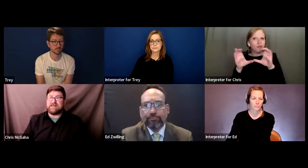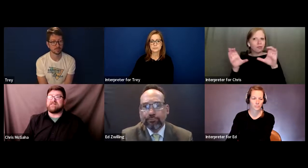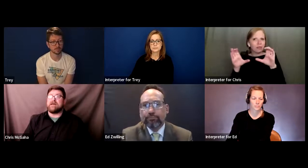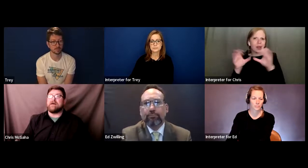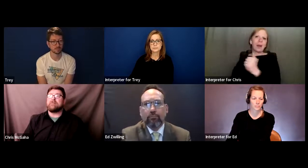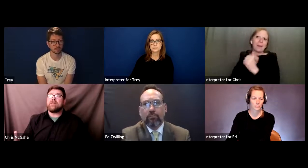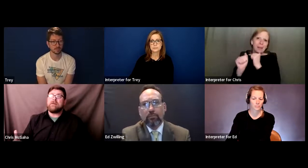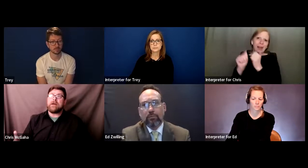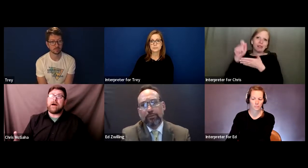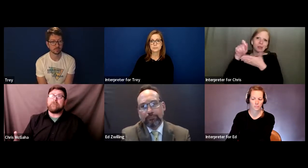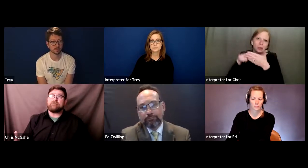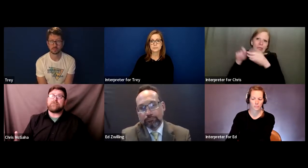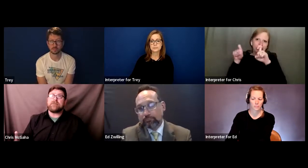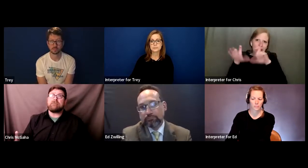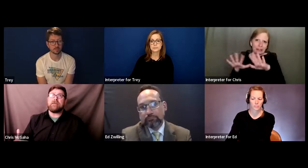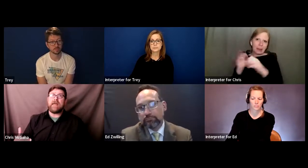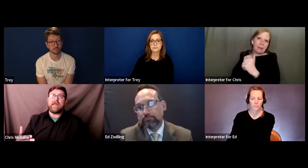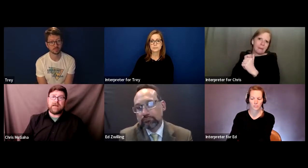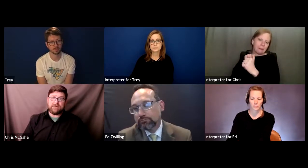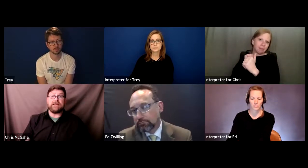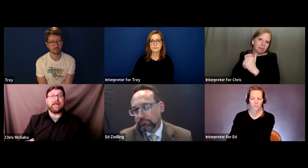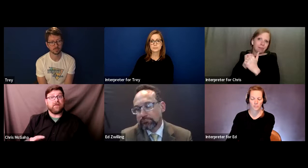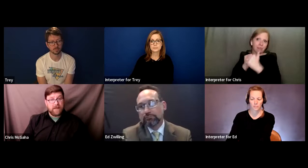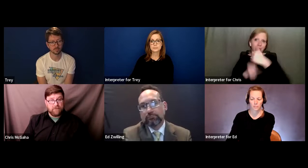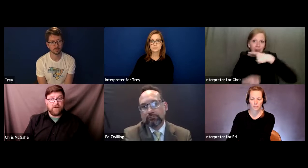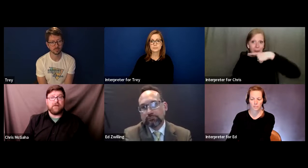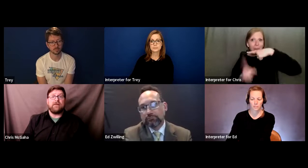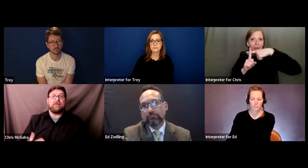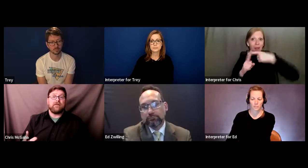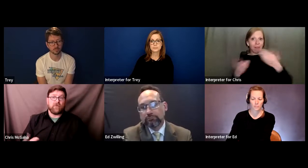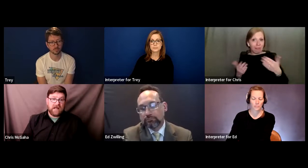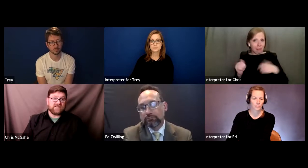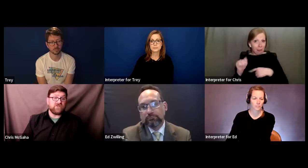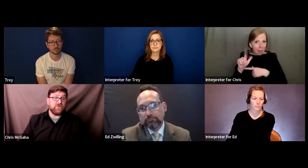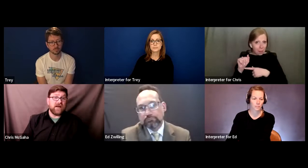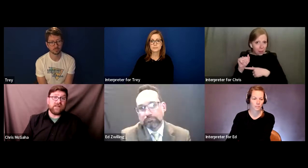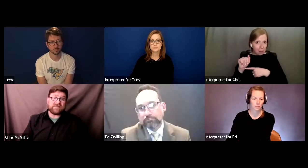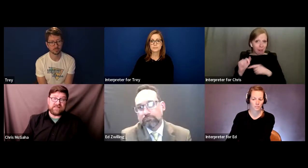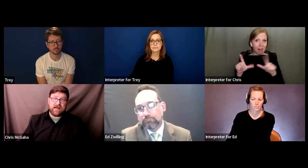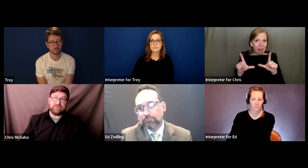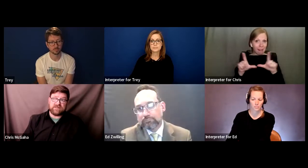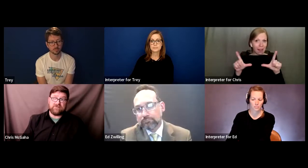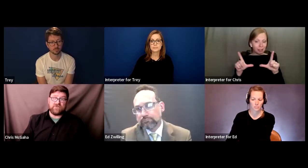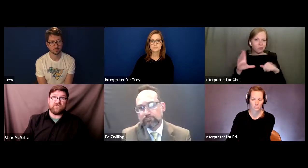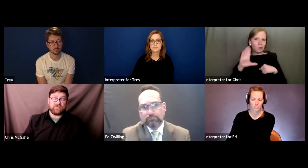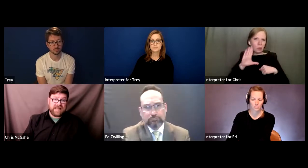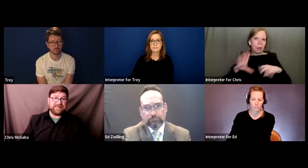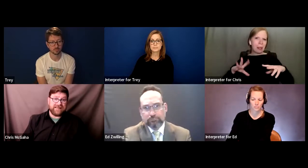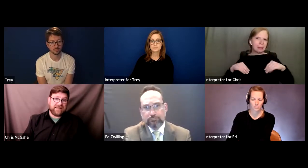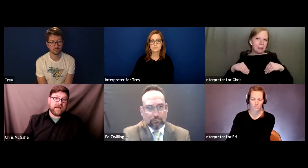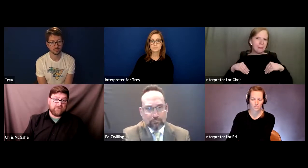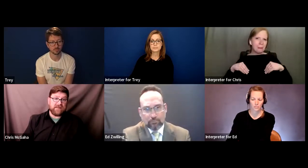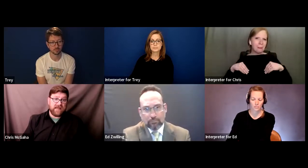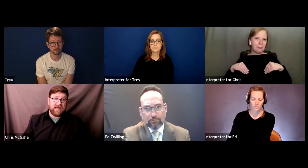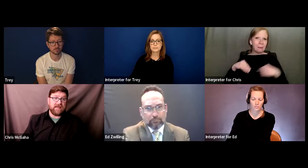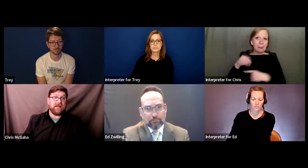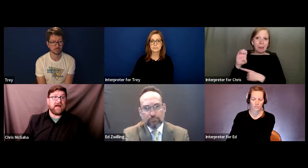exam, and in Alabama, for licensure, they will accept, if you've taken the EIPA at a